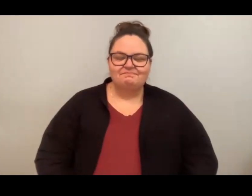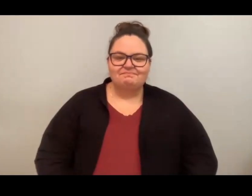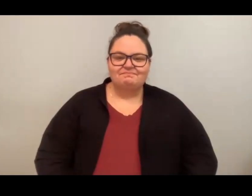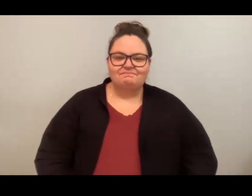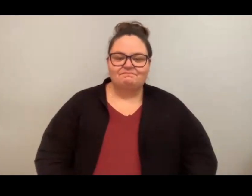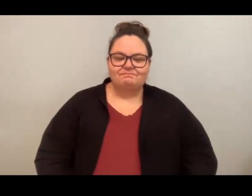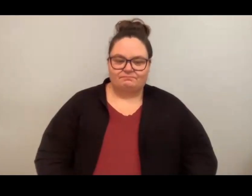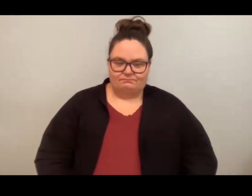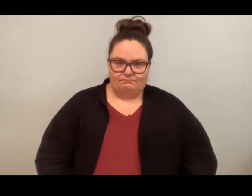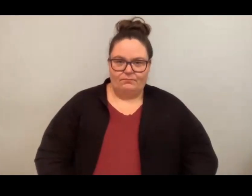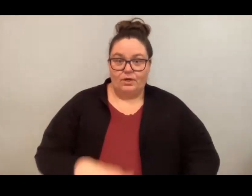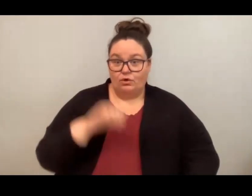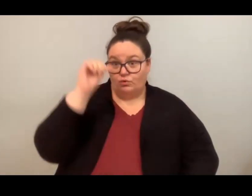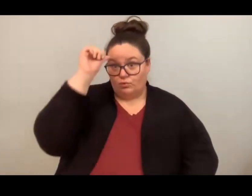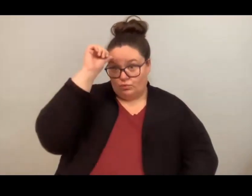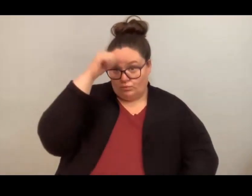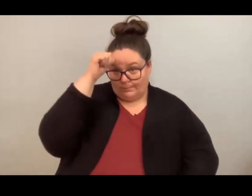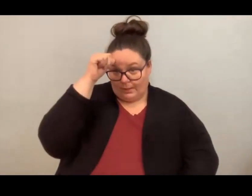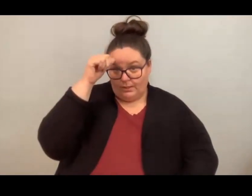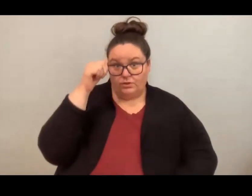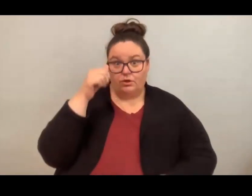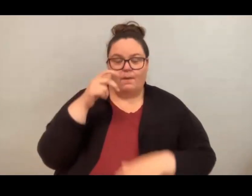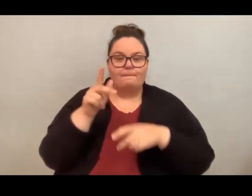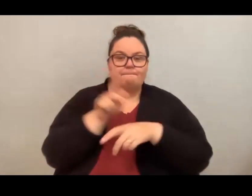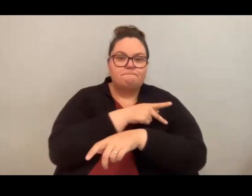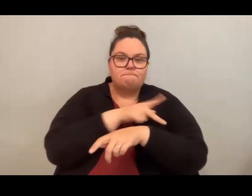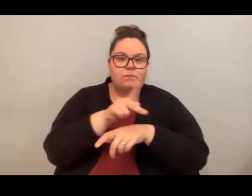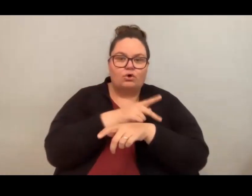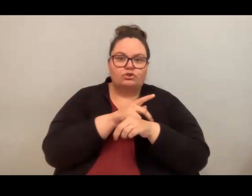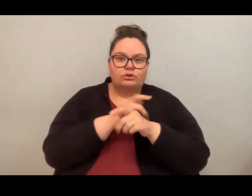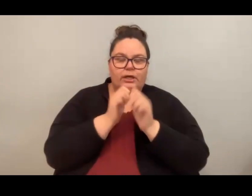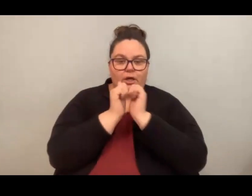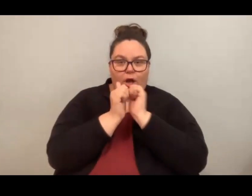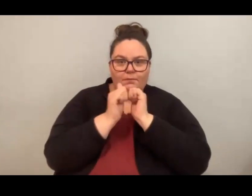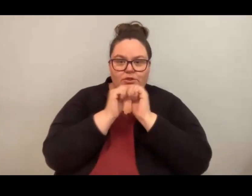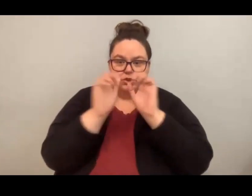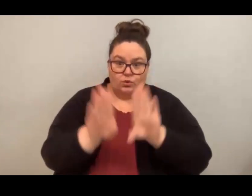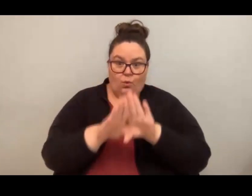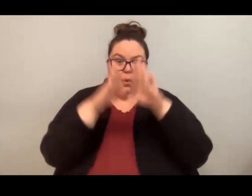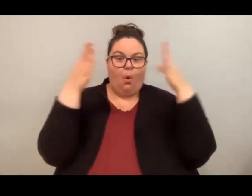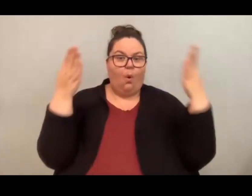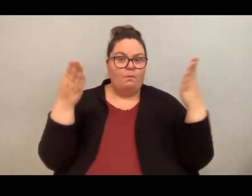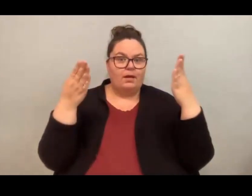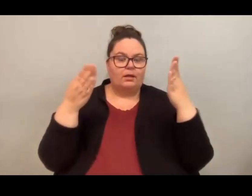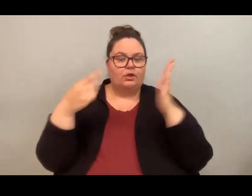A reminder that we have our poetry contest currently open with a deadline of December 1st.